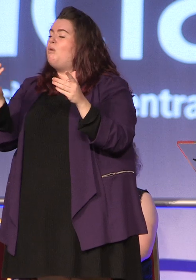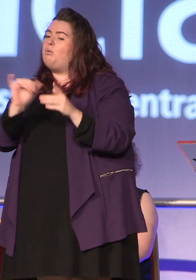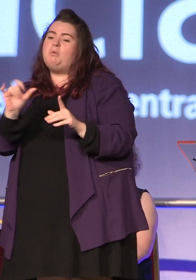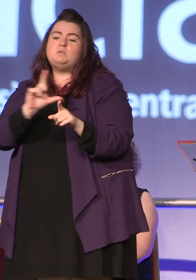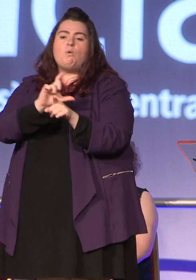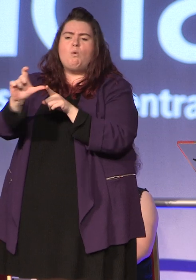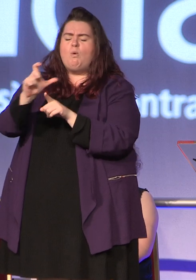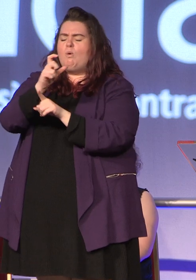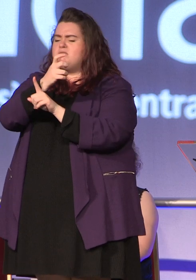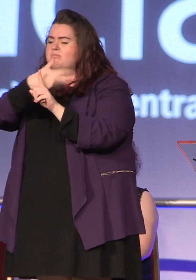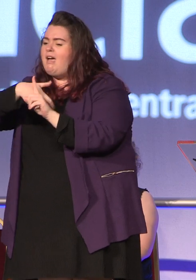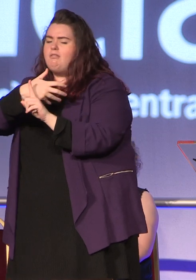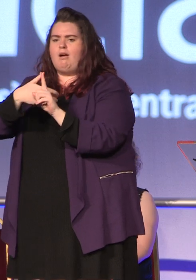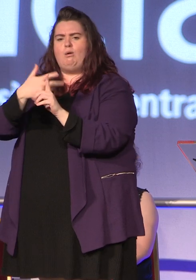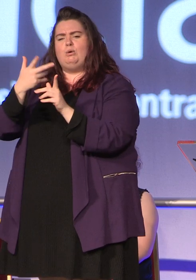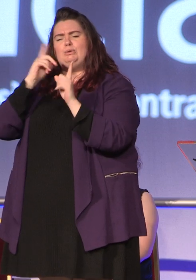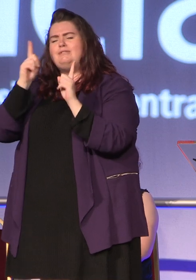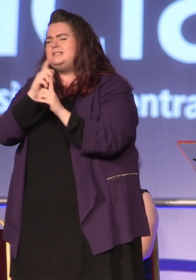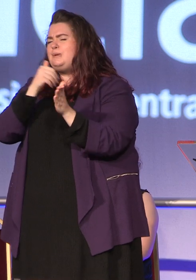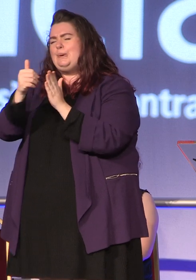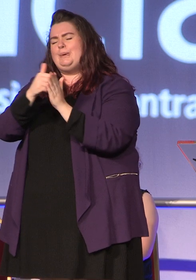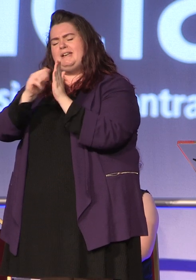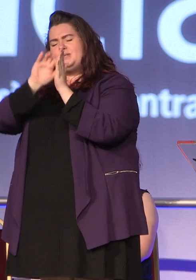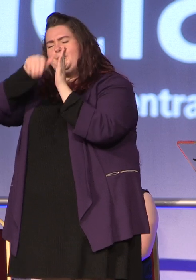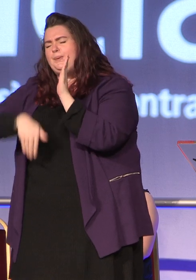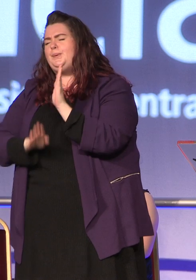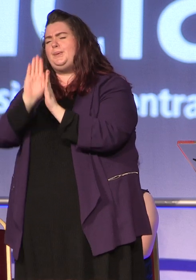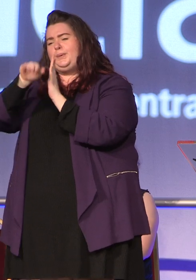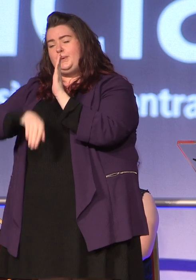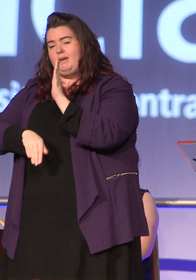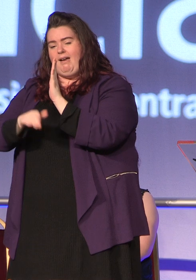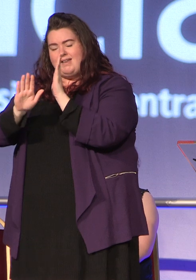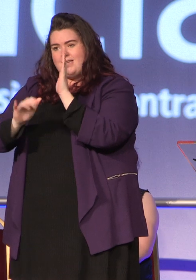downs its highlights and its struggles whether you're doing all-nighters for